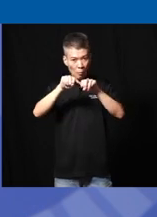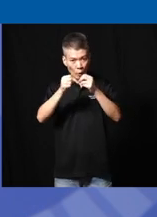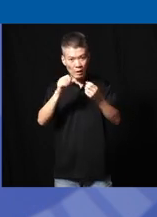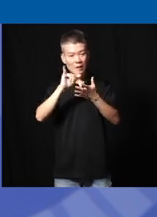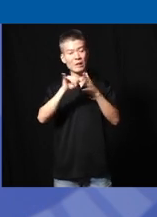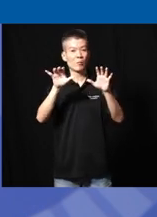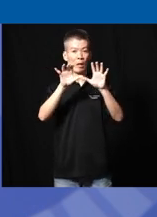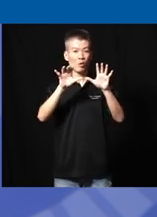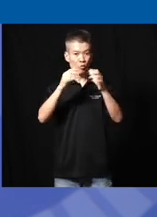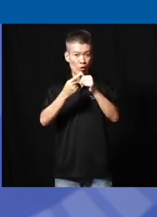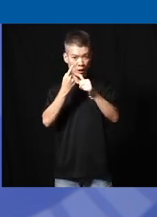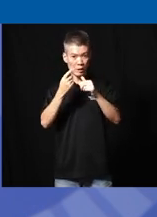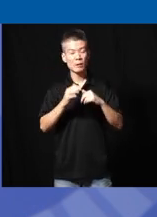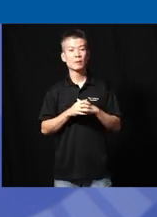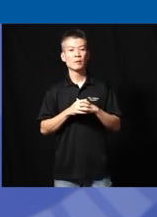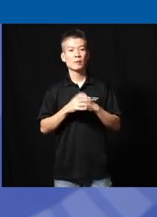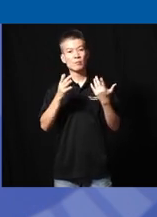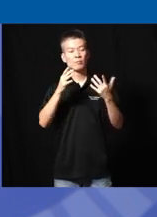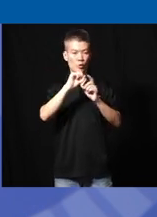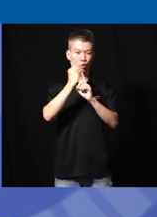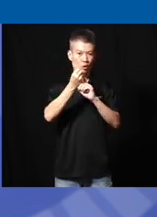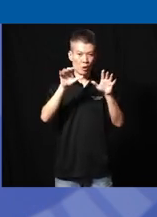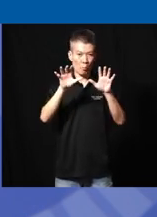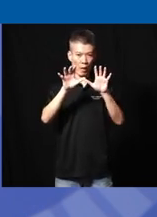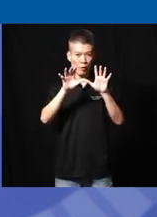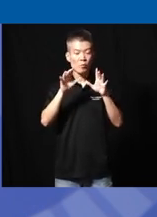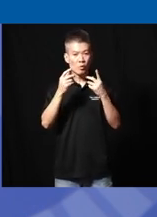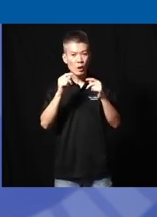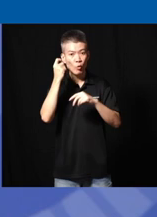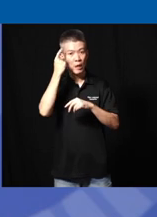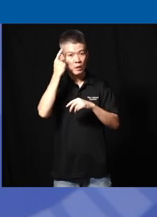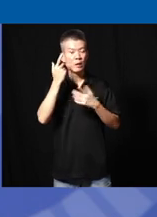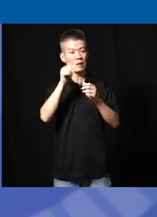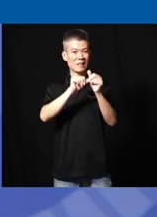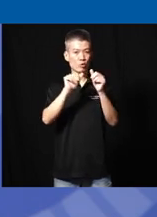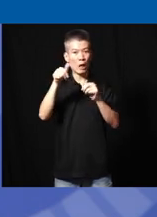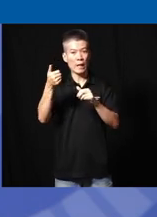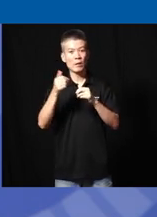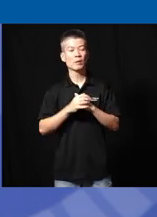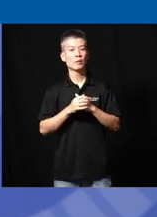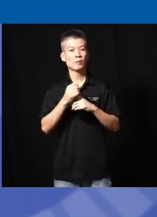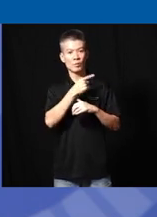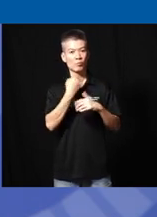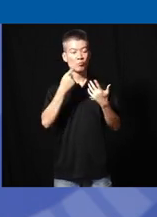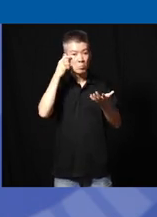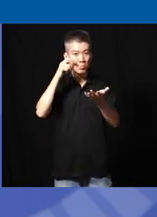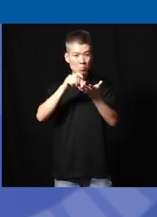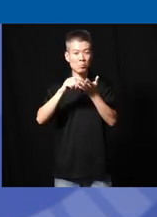these barriers first social barriers and try and understand each other we recognize that